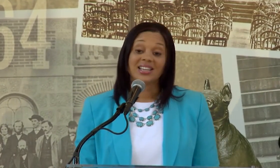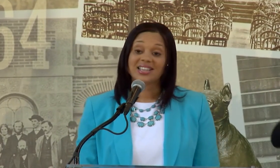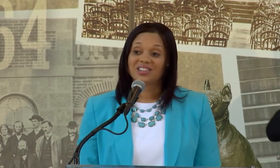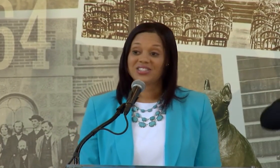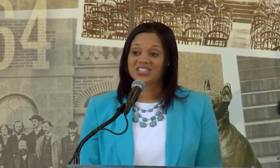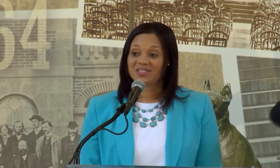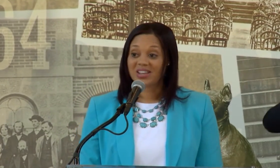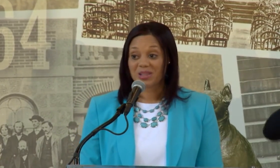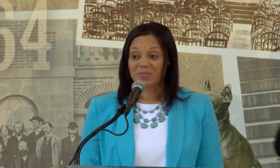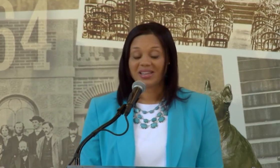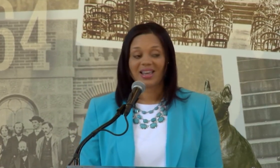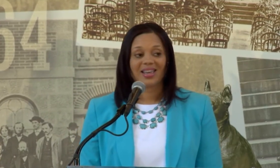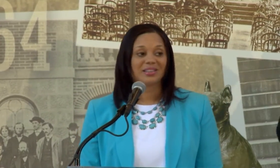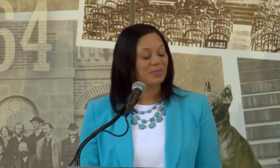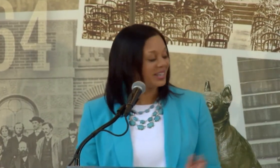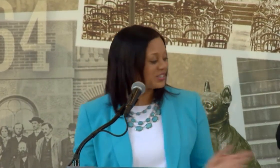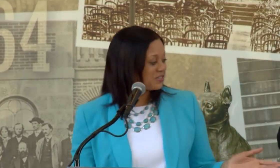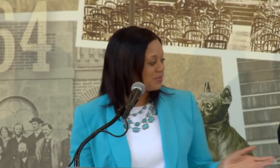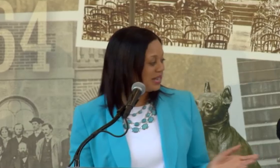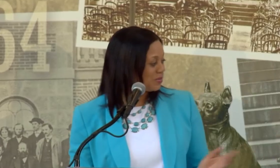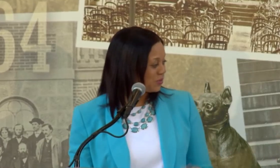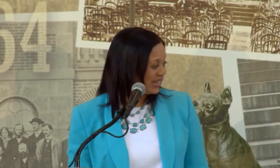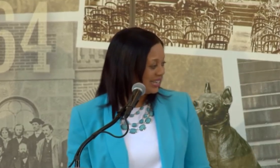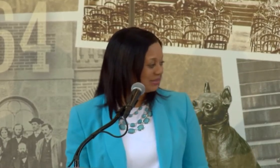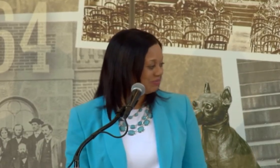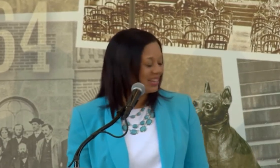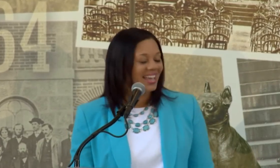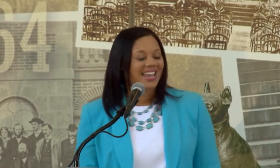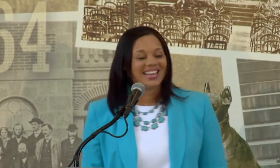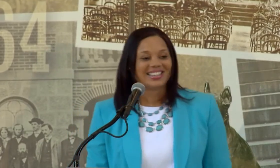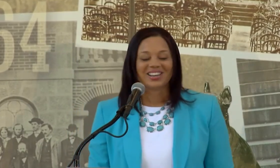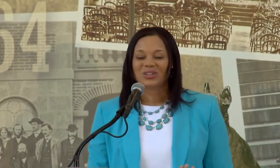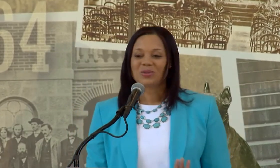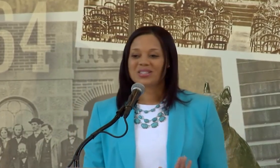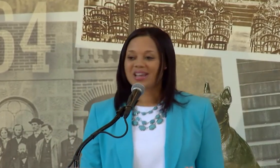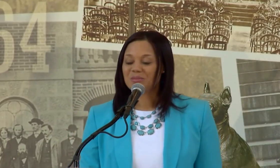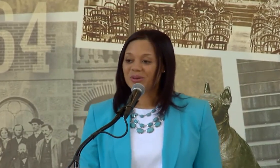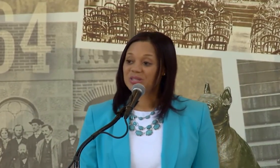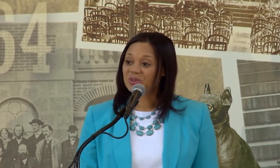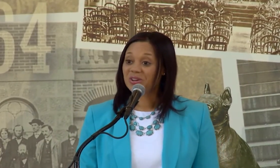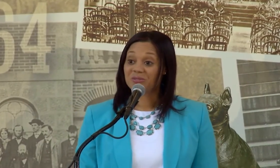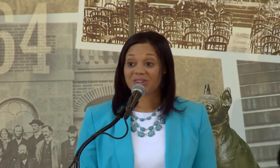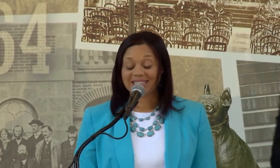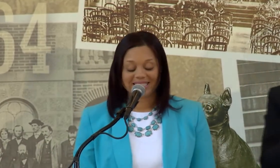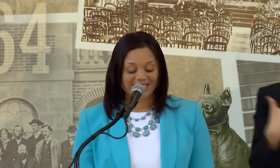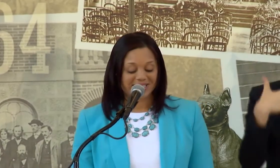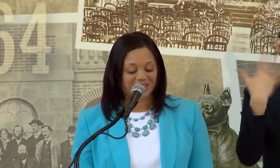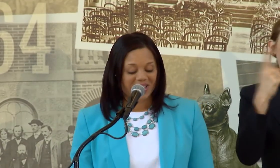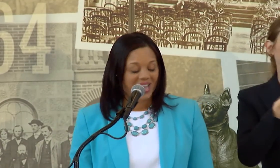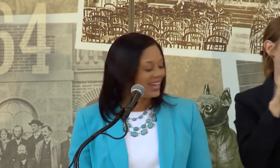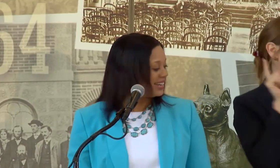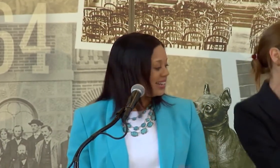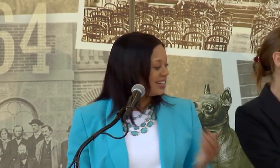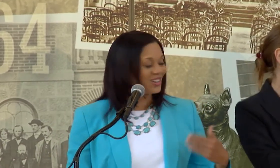AND TELEVISION DEVELOPMENT, I HAD THE PLEASURE OF MEETING MARINA. AND NOT ONLY WAS I IMPRESSED WITH HER FRIENDLINESS AND HER